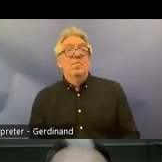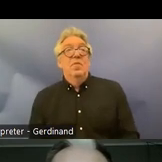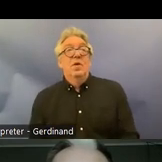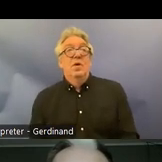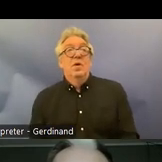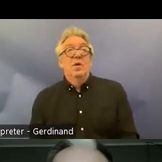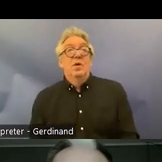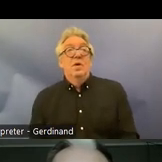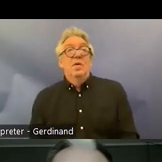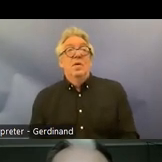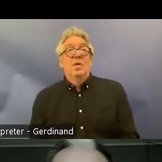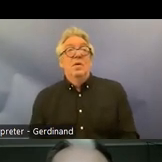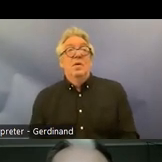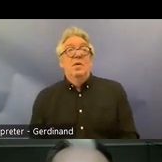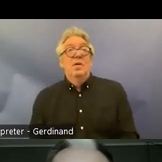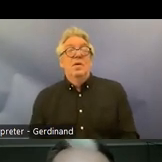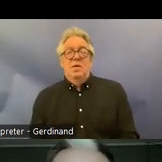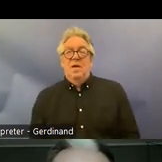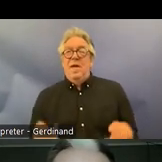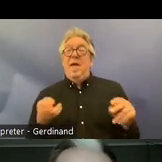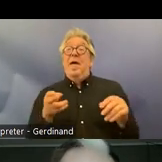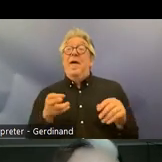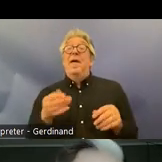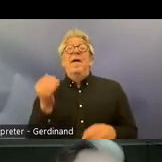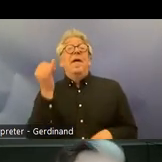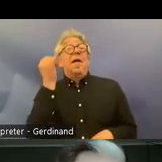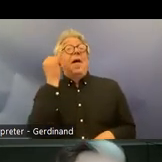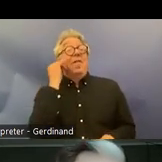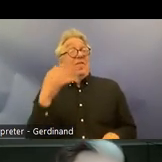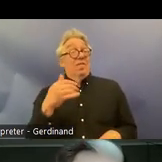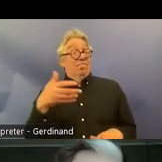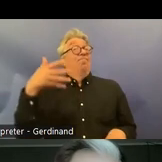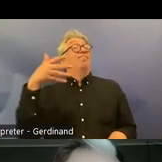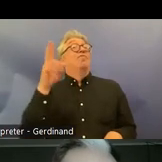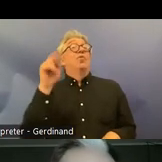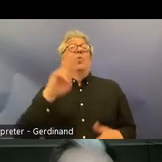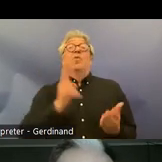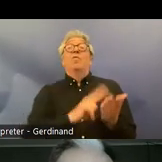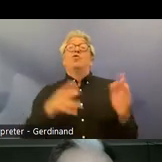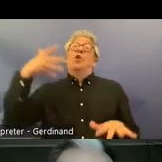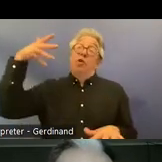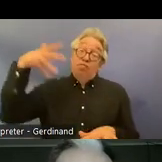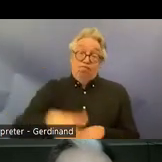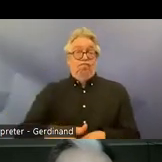implications of Incorporation so one of the main incor